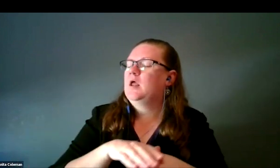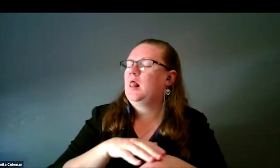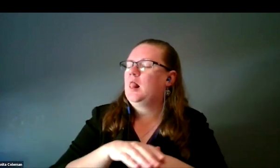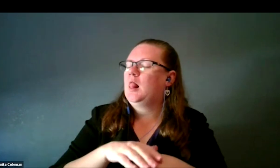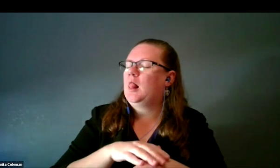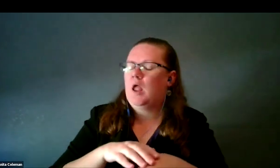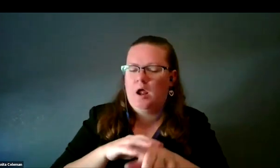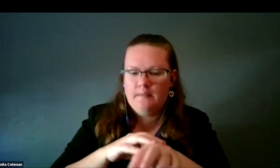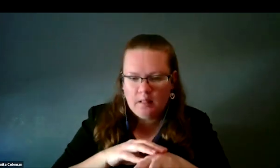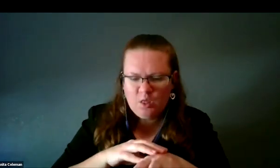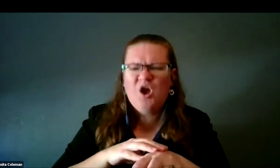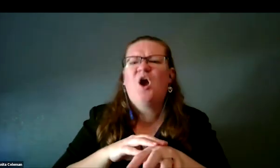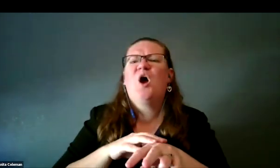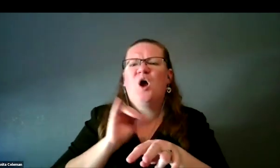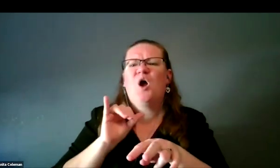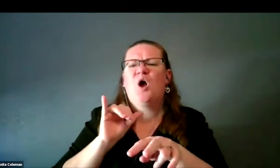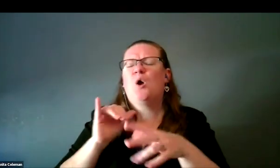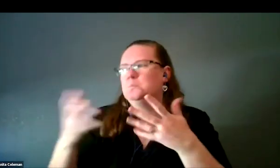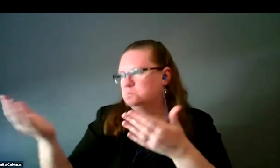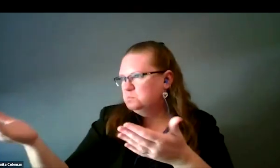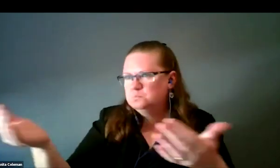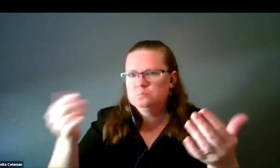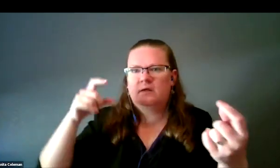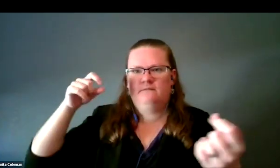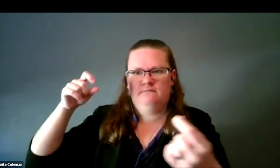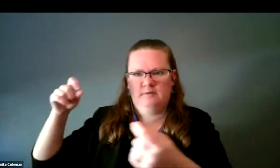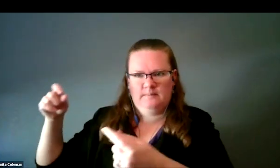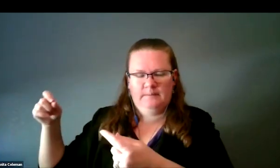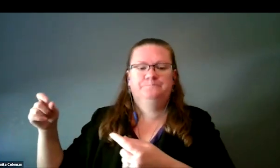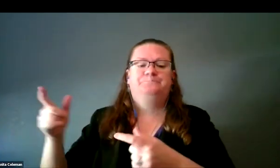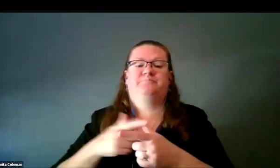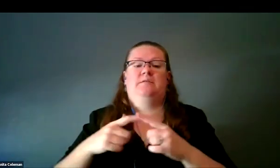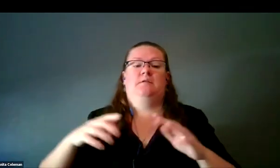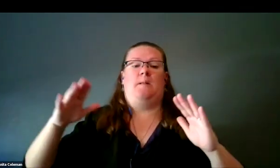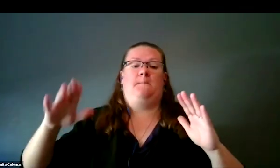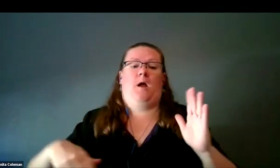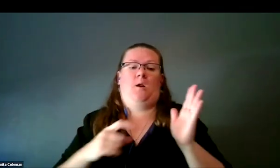Also, you can look at it, see what you visually think," et cetera. Then on the bottom, I just have a little,